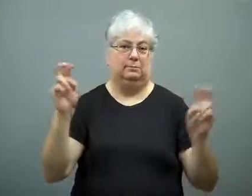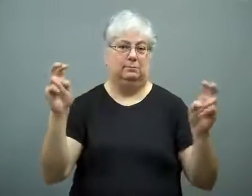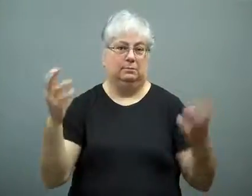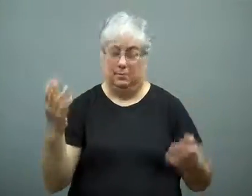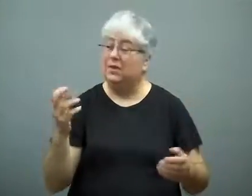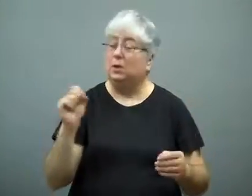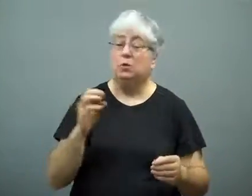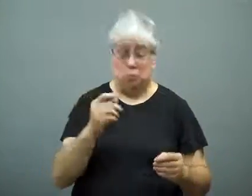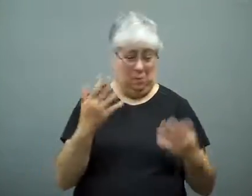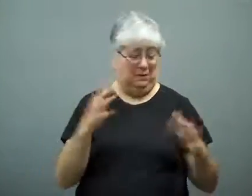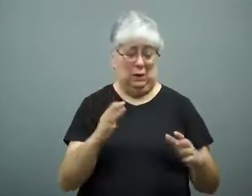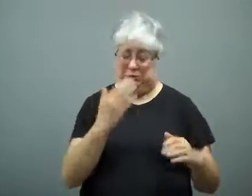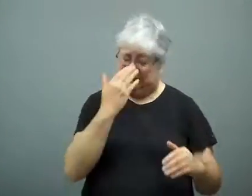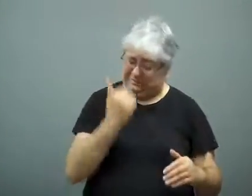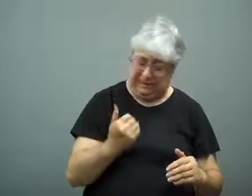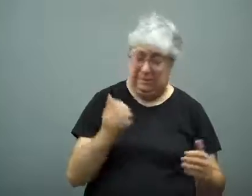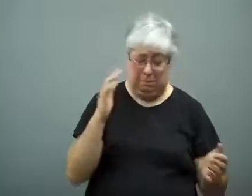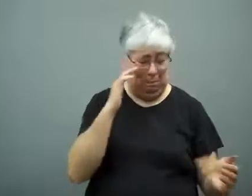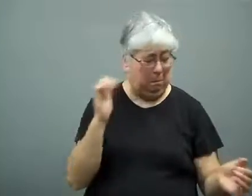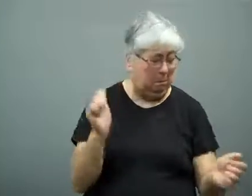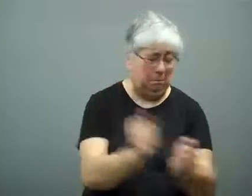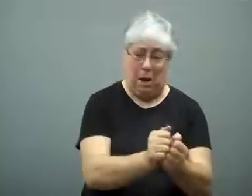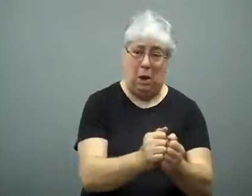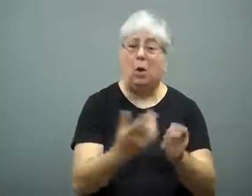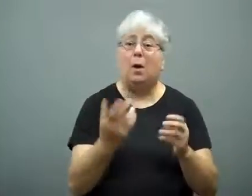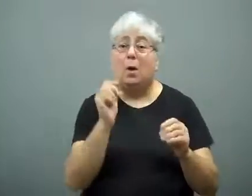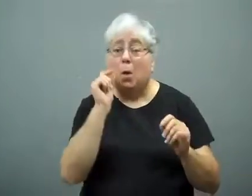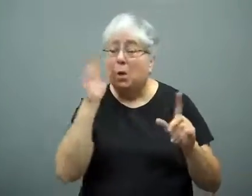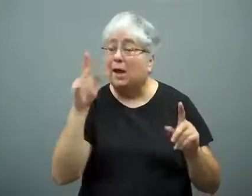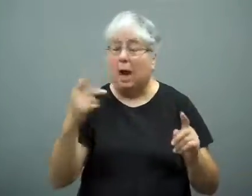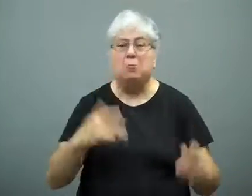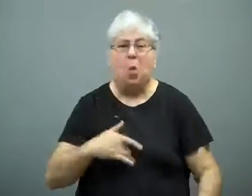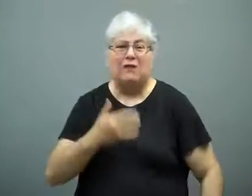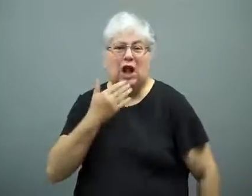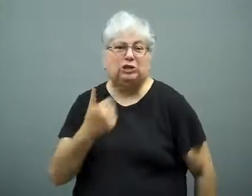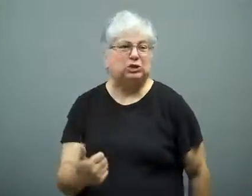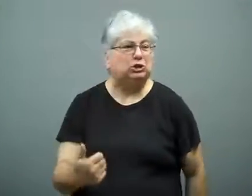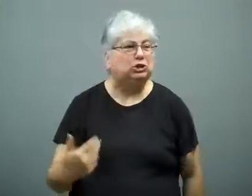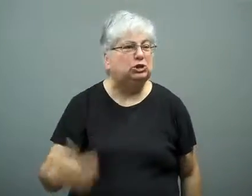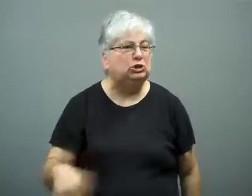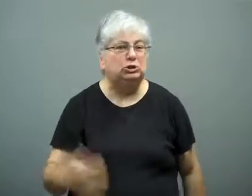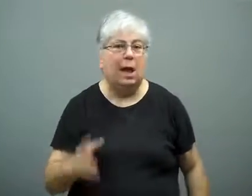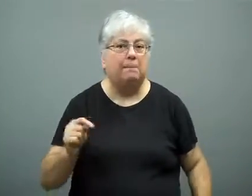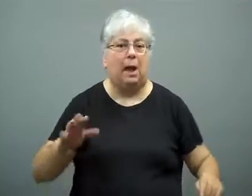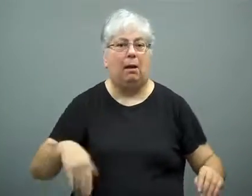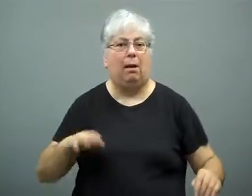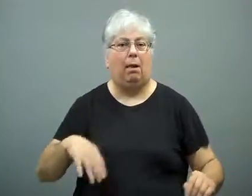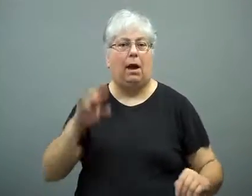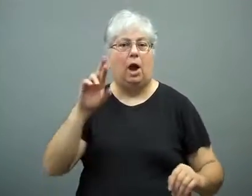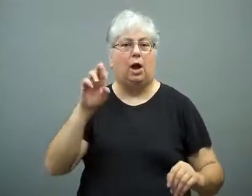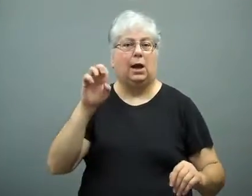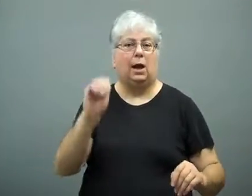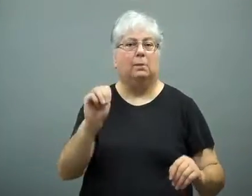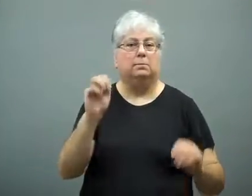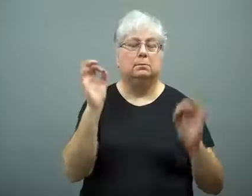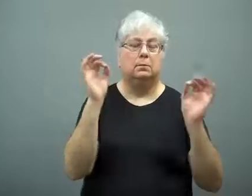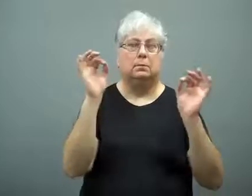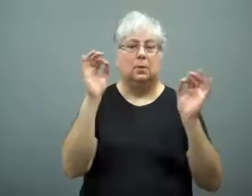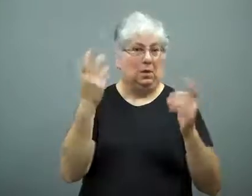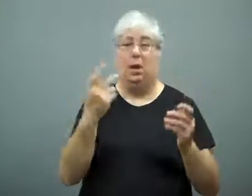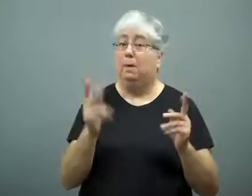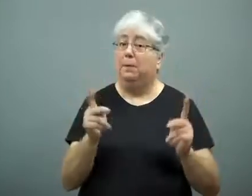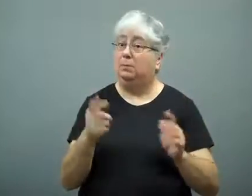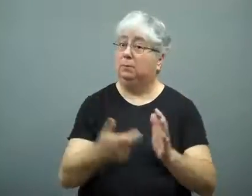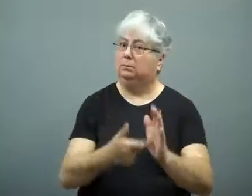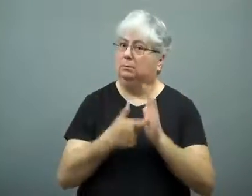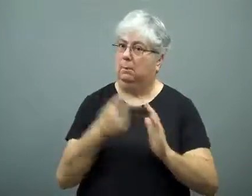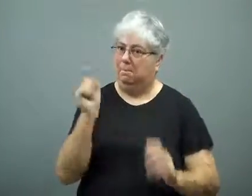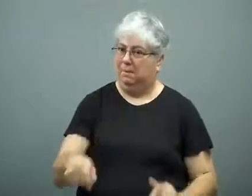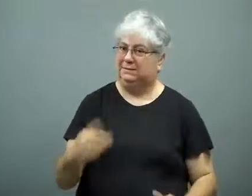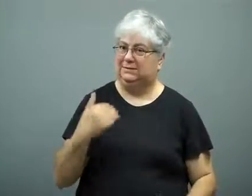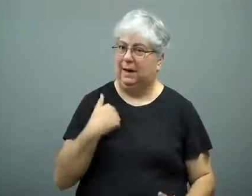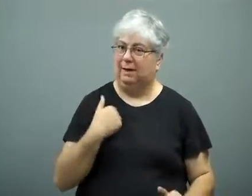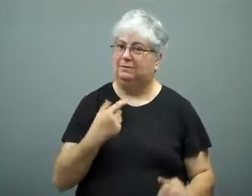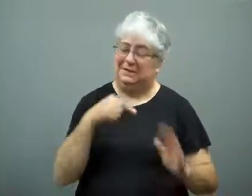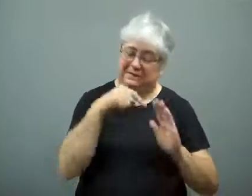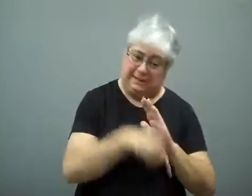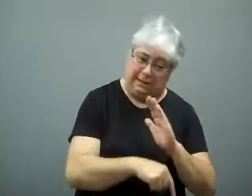Then the person wakes up and feels refreshed and energized.